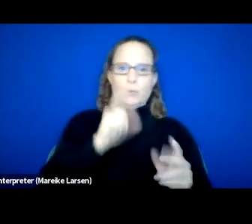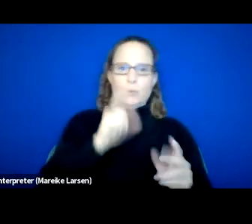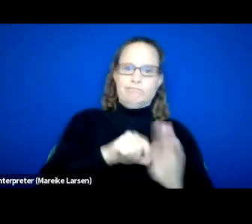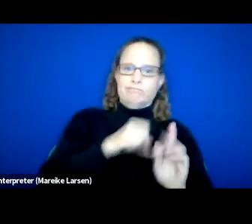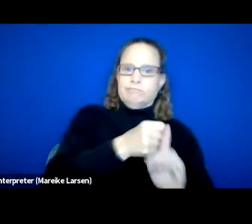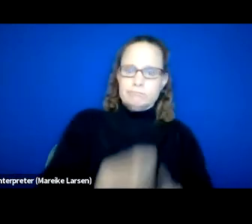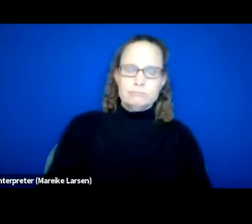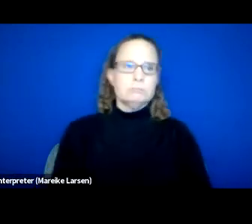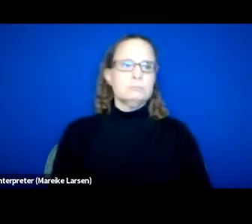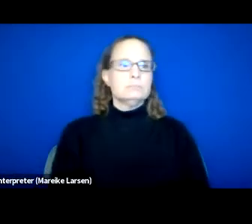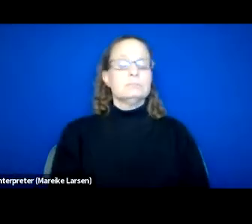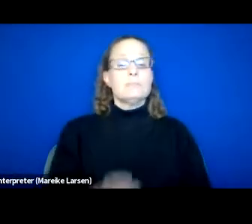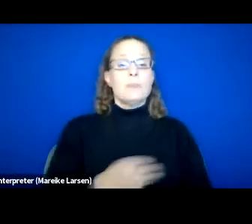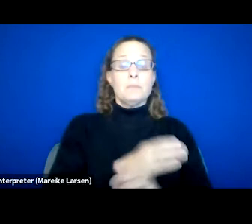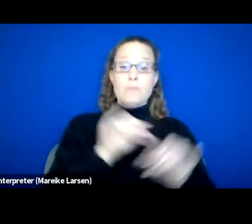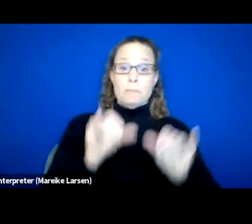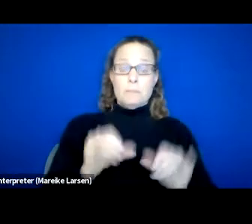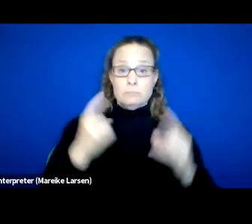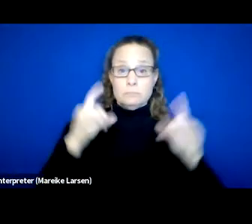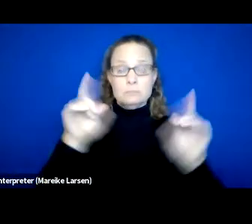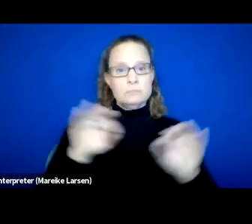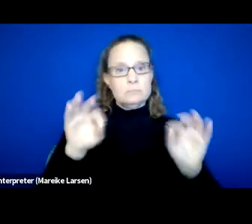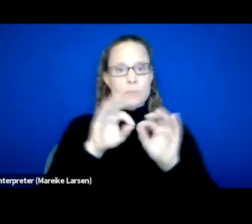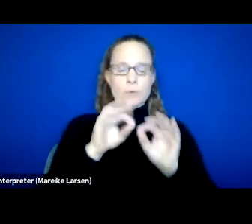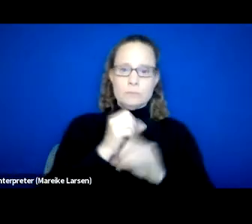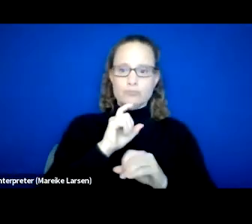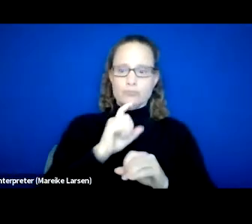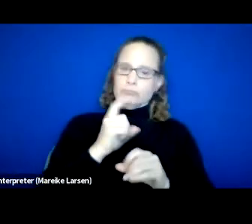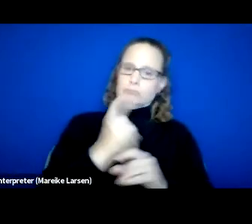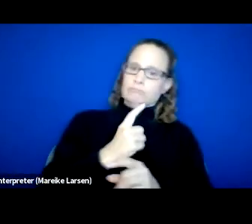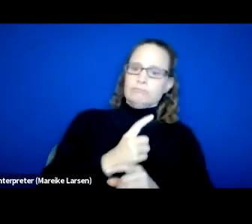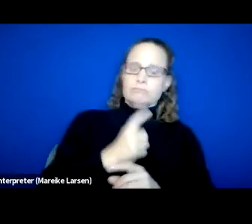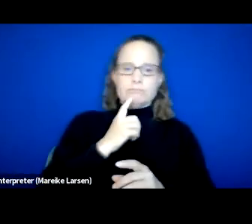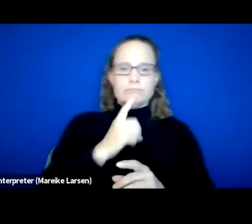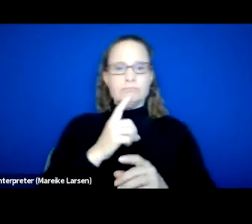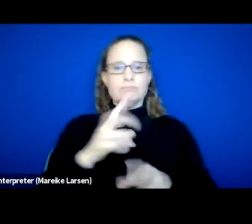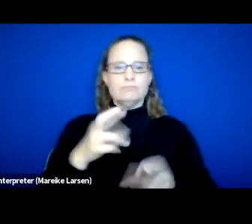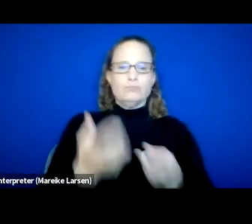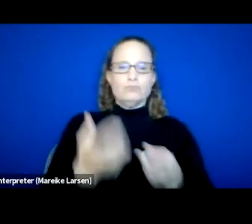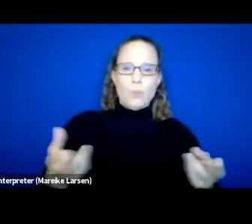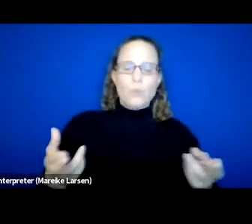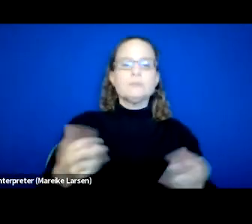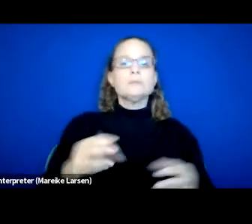and before measuring any success, it's important to ensure adequate resourcing to make sure that any progress achieved